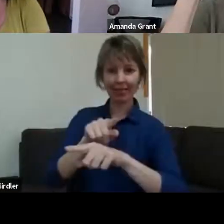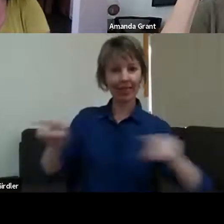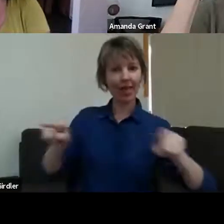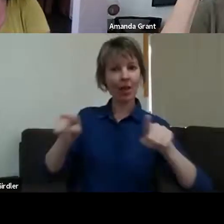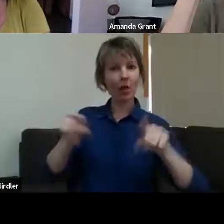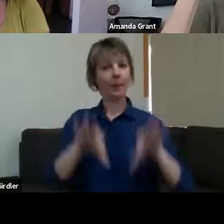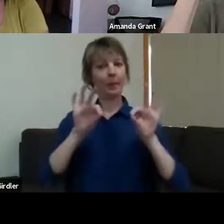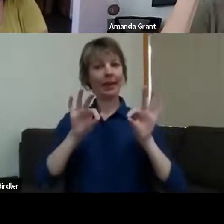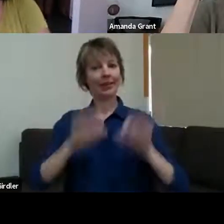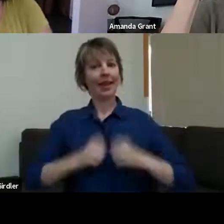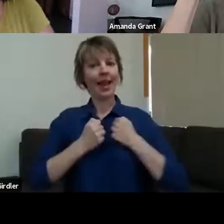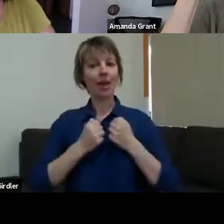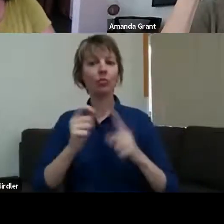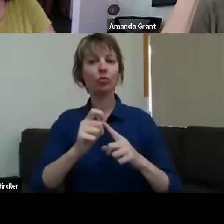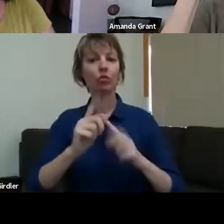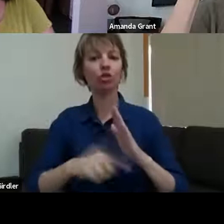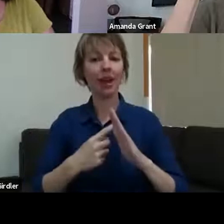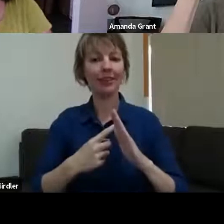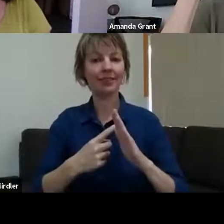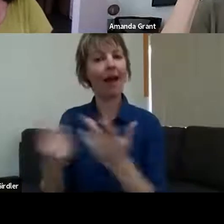number of others. Very few creative projects, though. Mostly